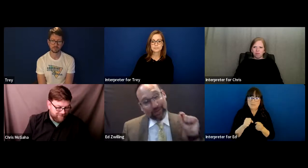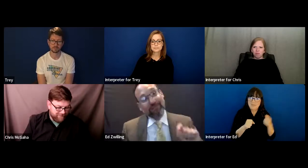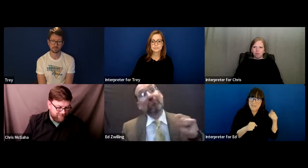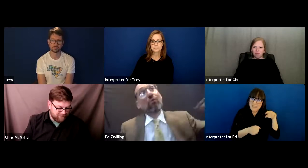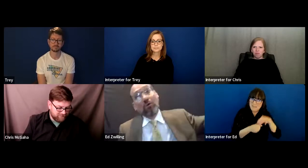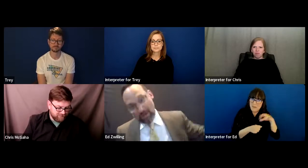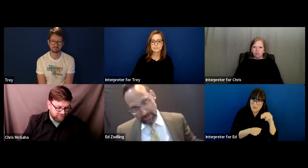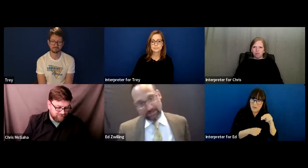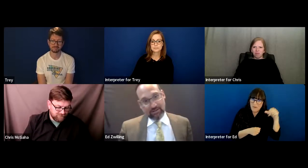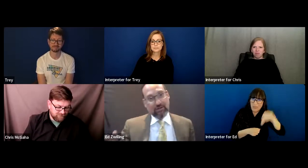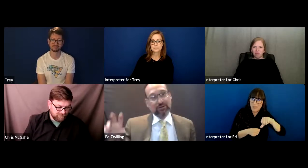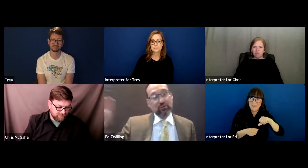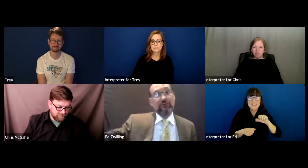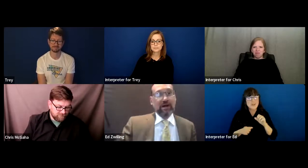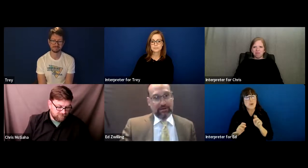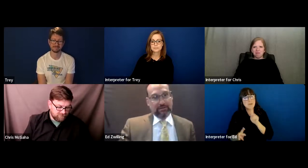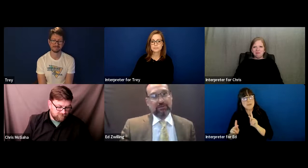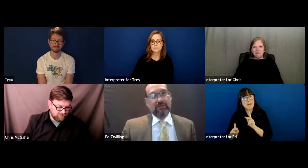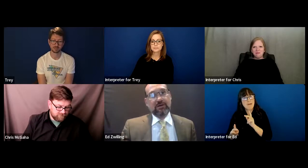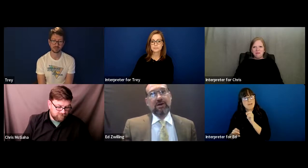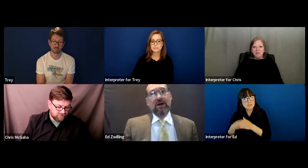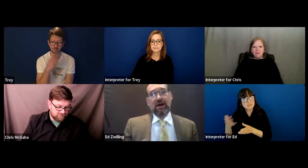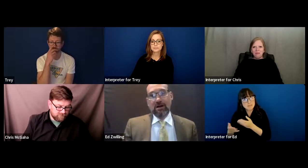And people are giving more money to their school foundation.